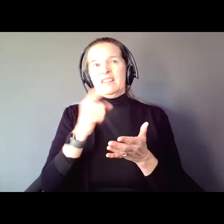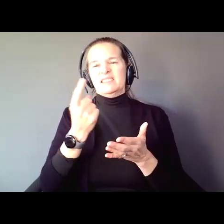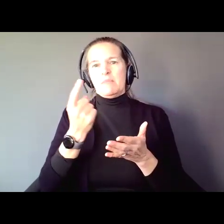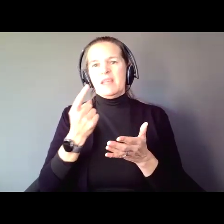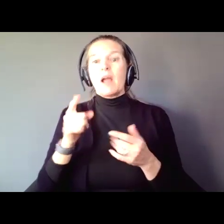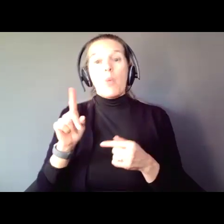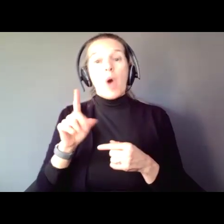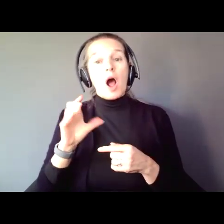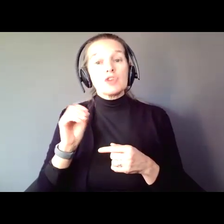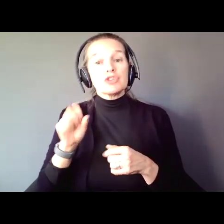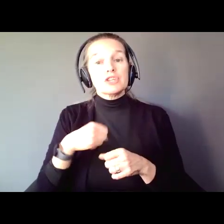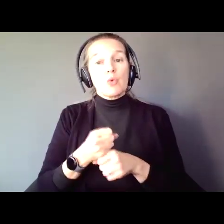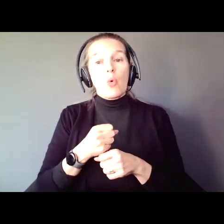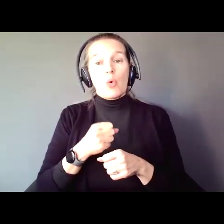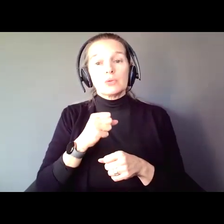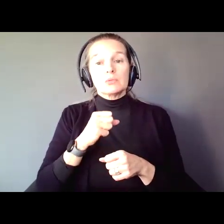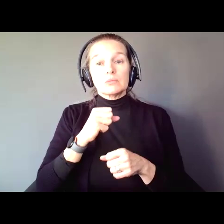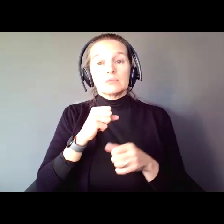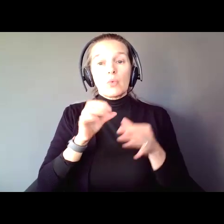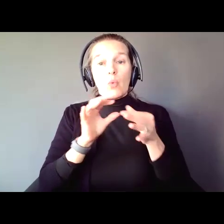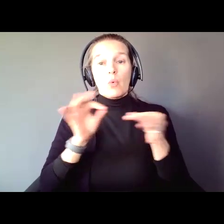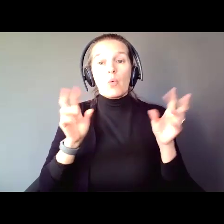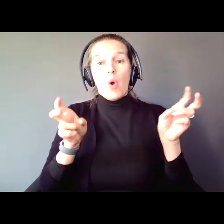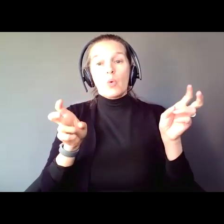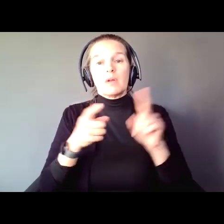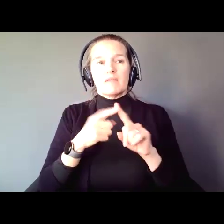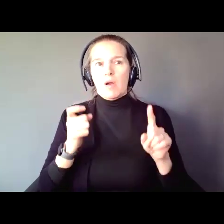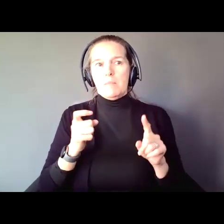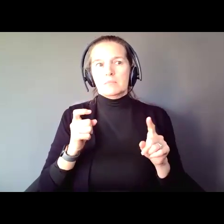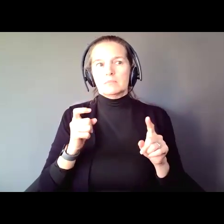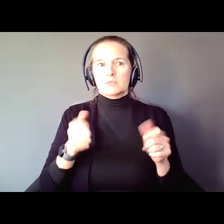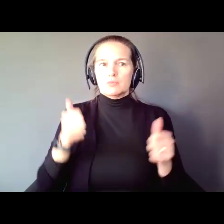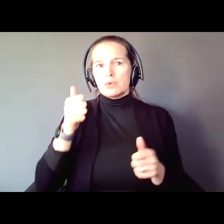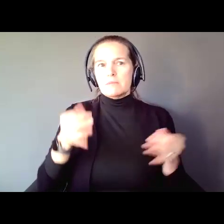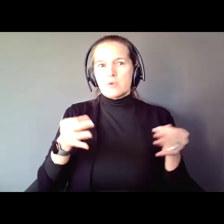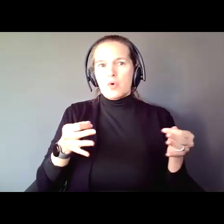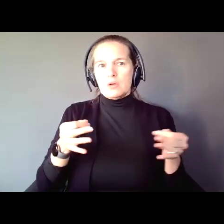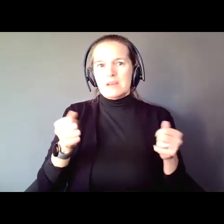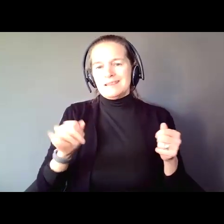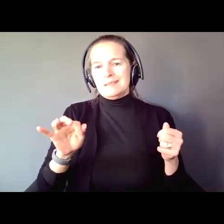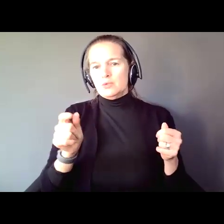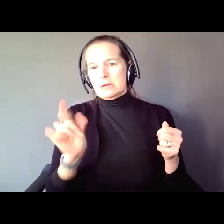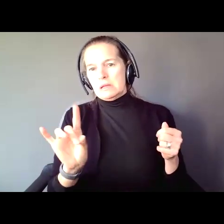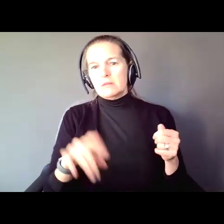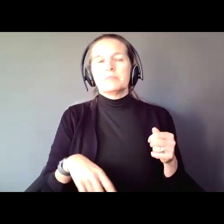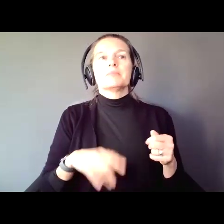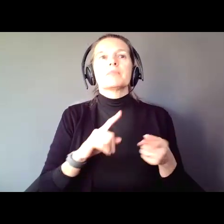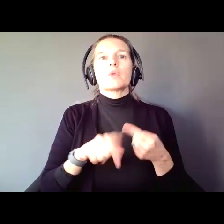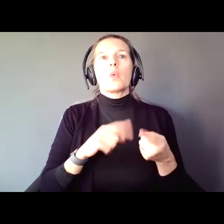by the way, from the US Supreme Court. They say this. When we mean the most well,